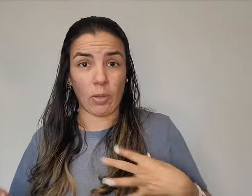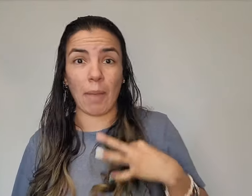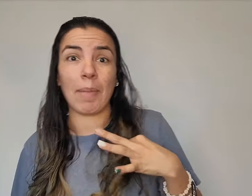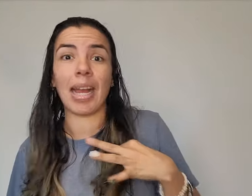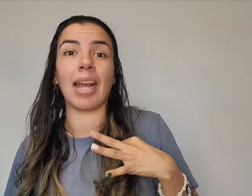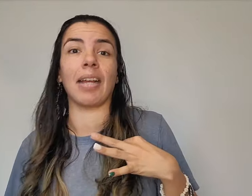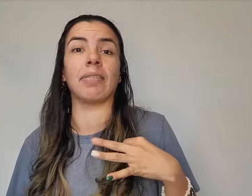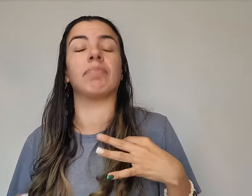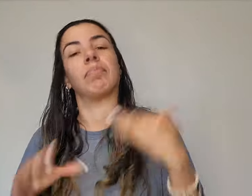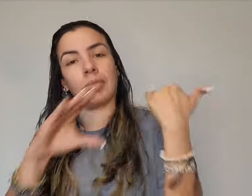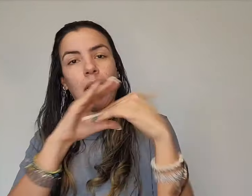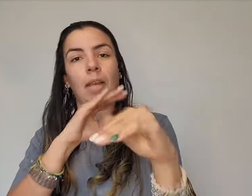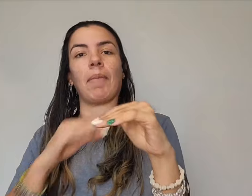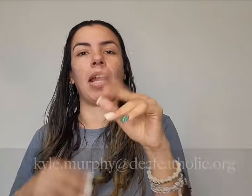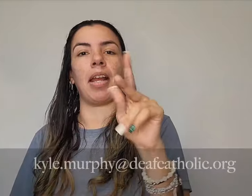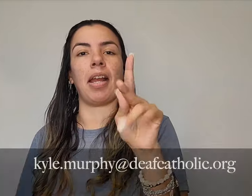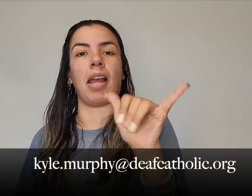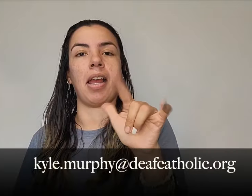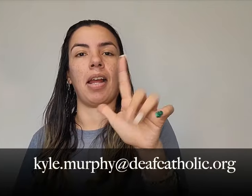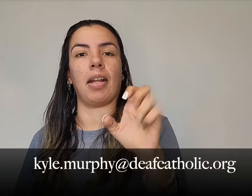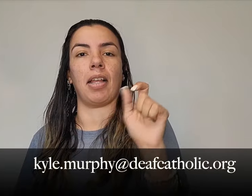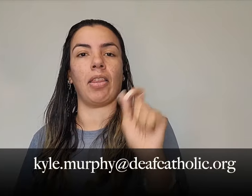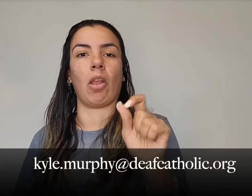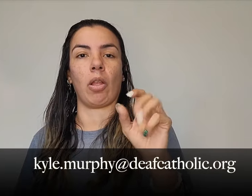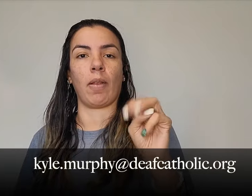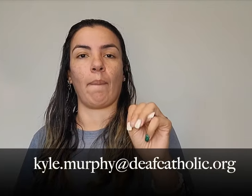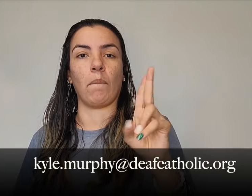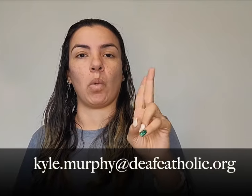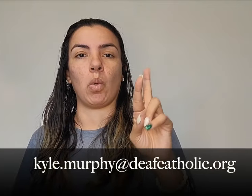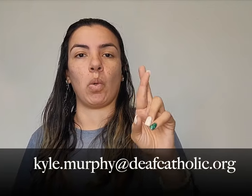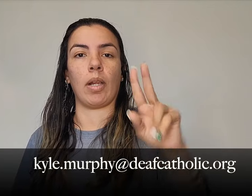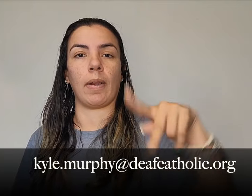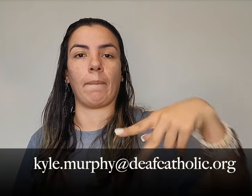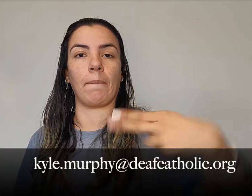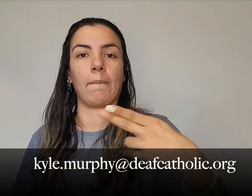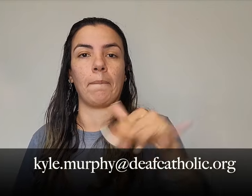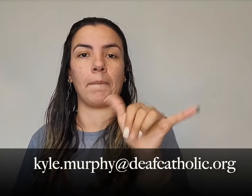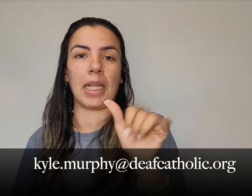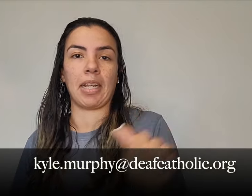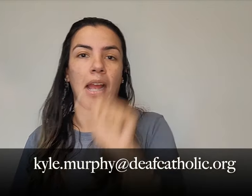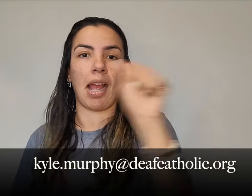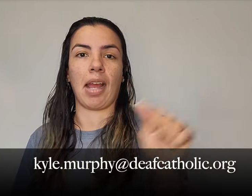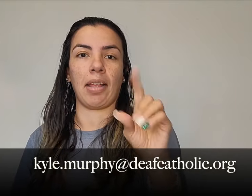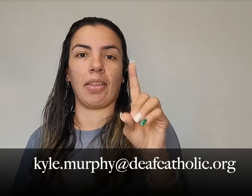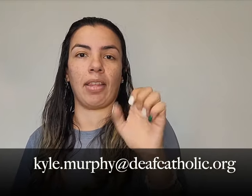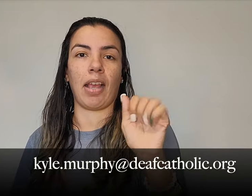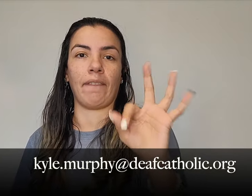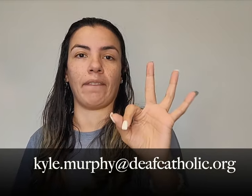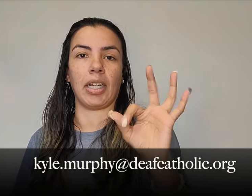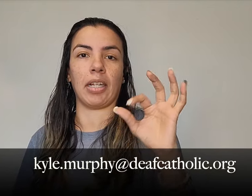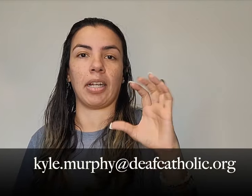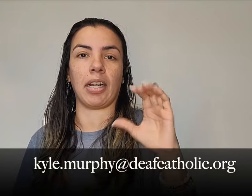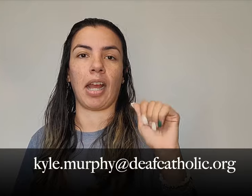to connect with us if you'd like to apply for the scholarship to cover the meals and lodging please